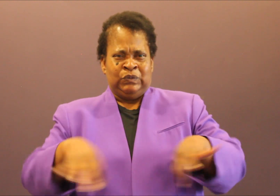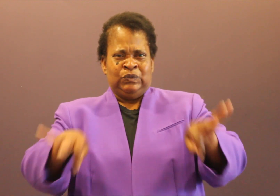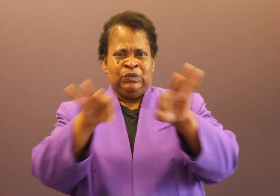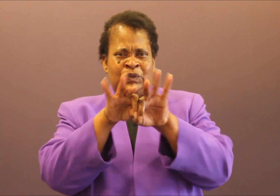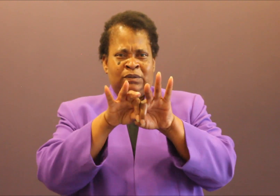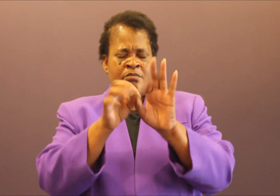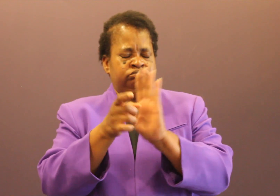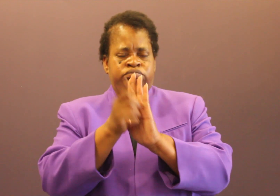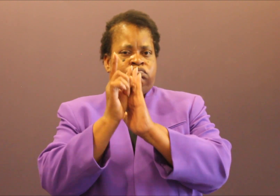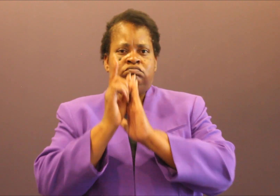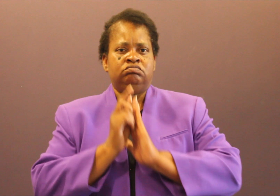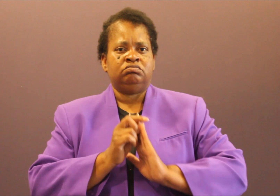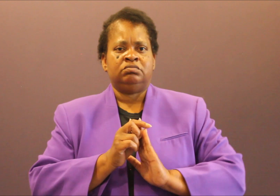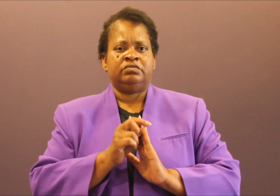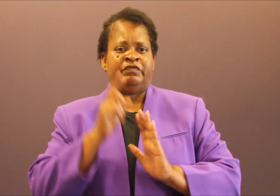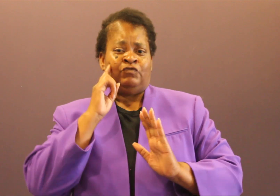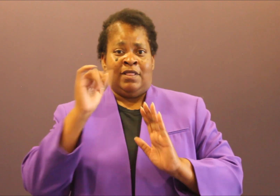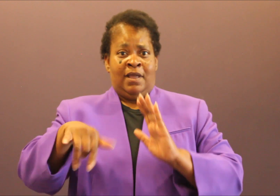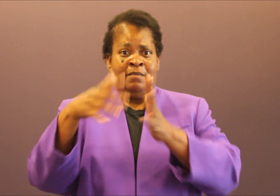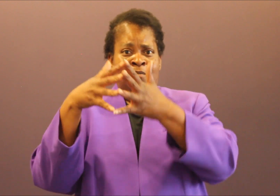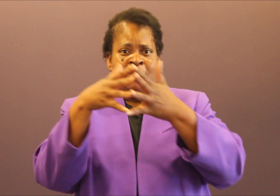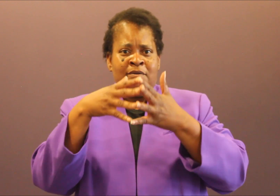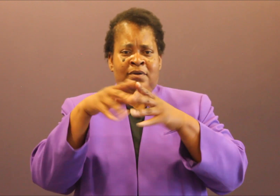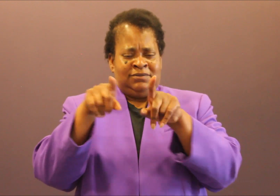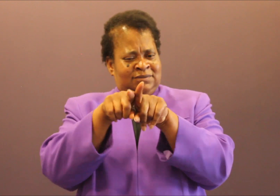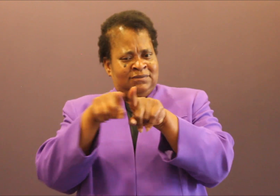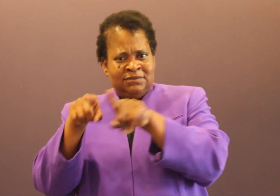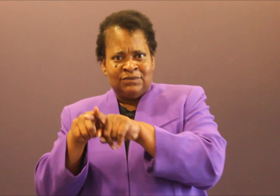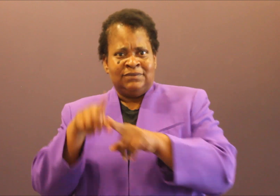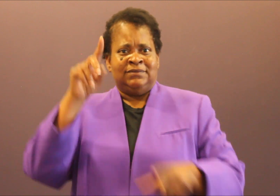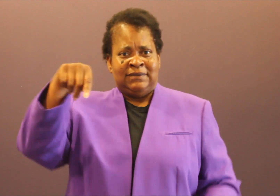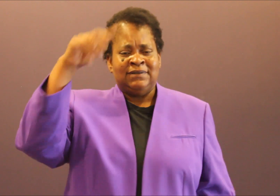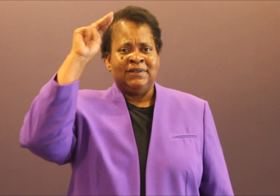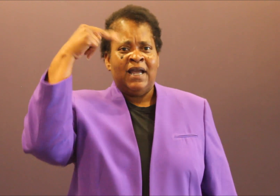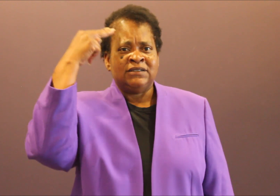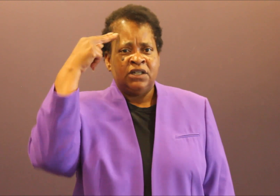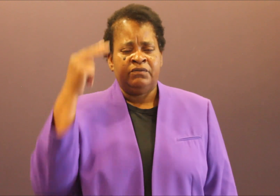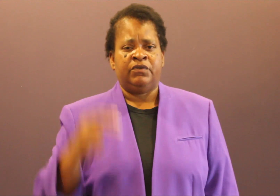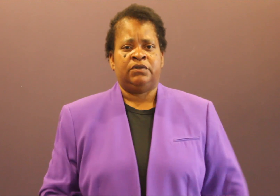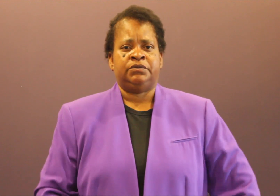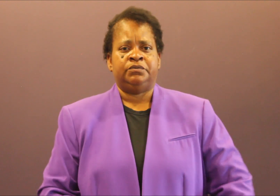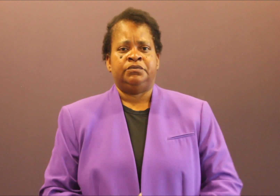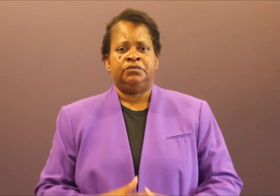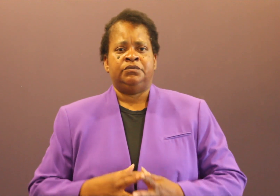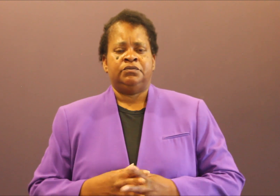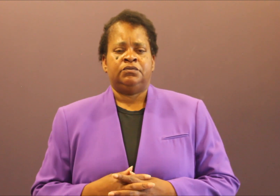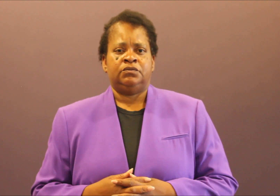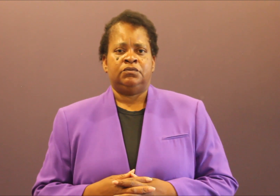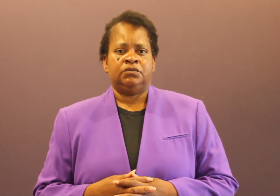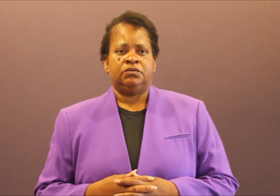not only in this country but particularly for Nashville. I was